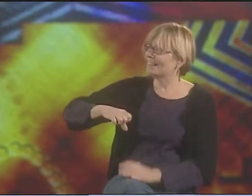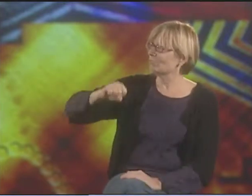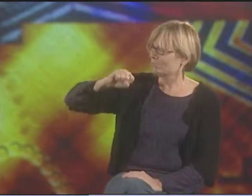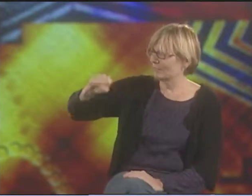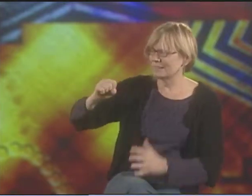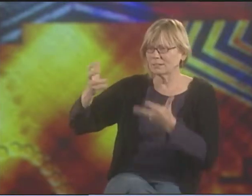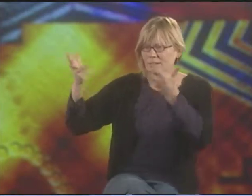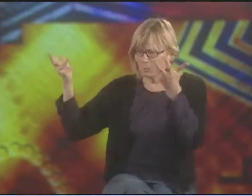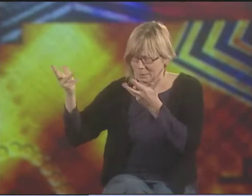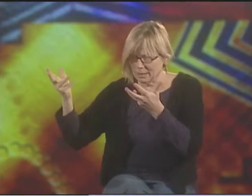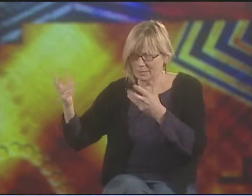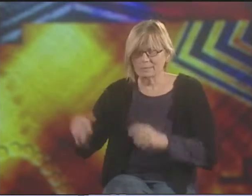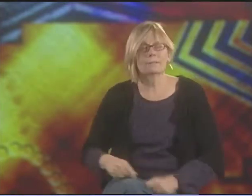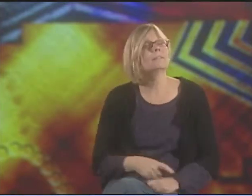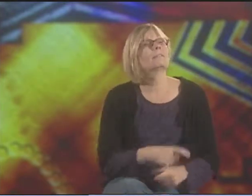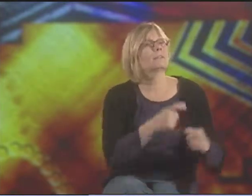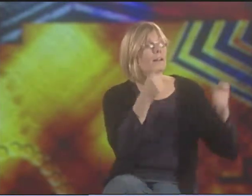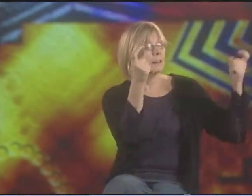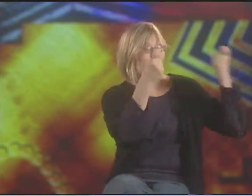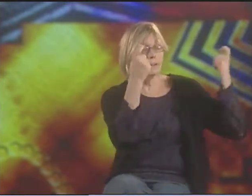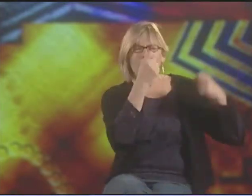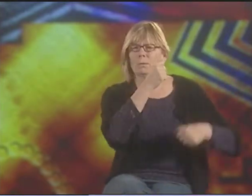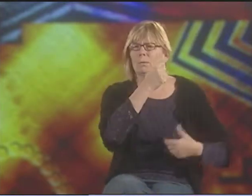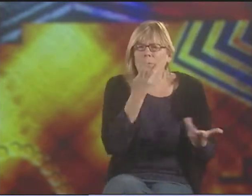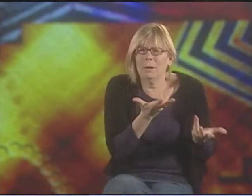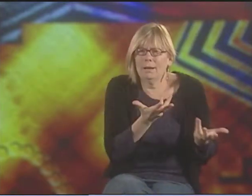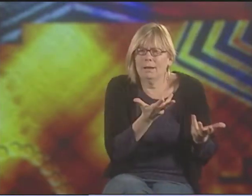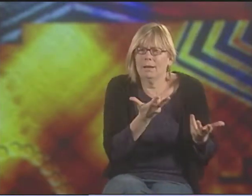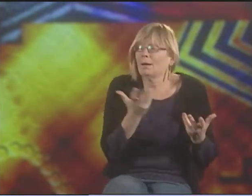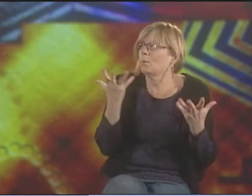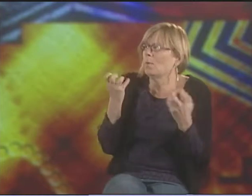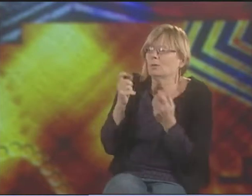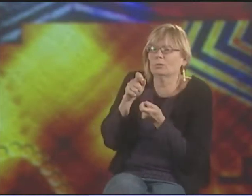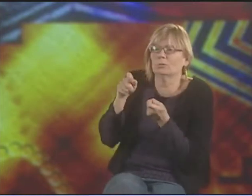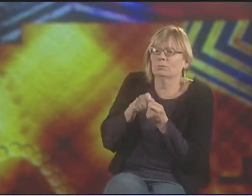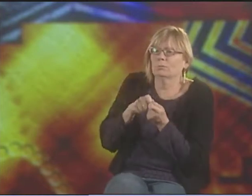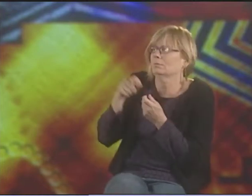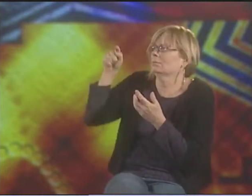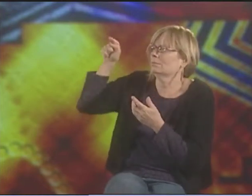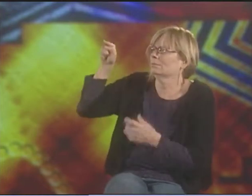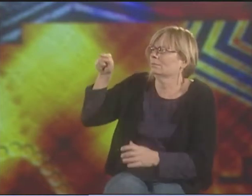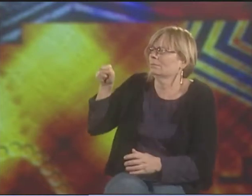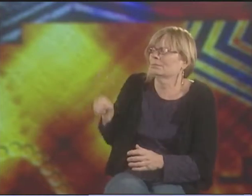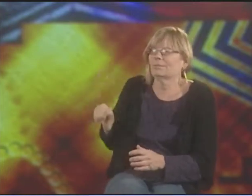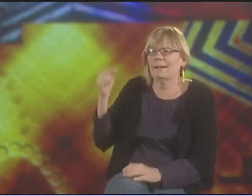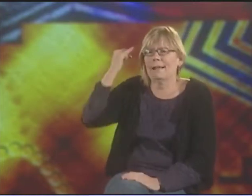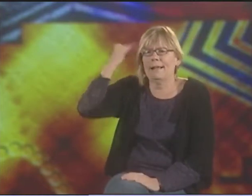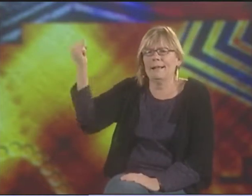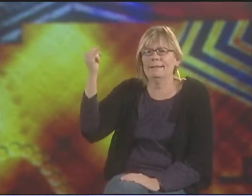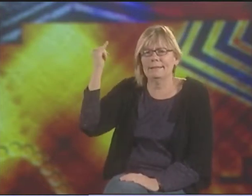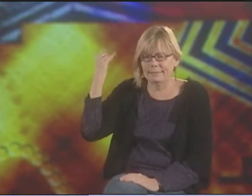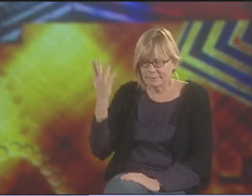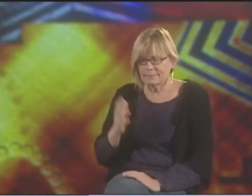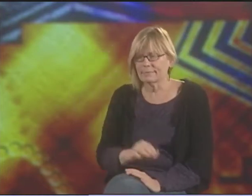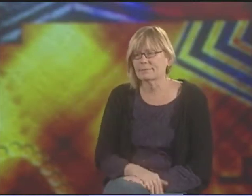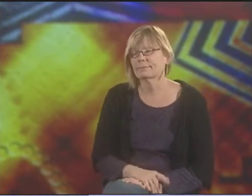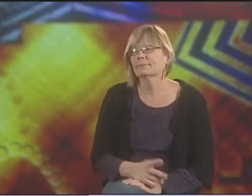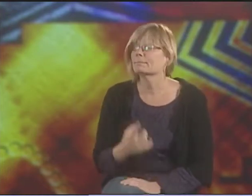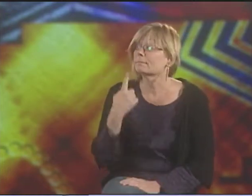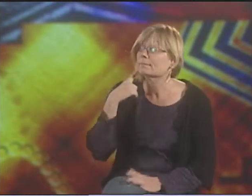IN RESISTANCE POETRY AND CELEBRATION POETRY, YOU CAN IDENTIFY CERTAIN IDEAS THAT RECUR.